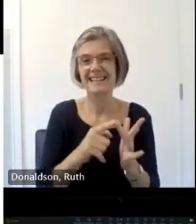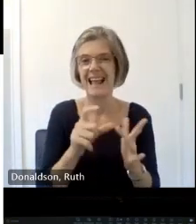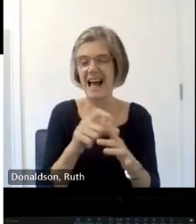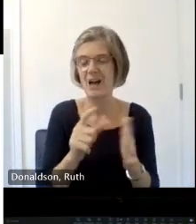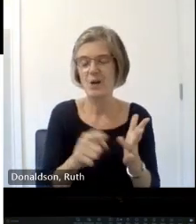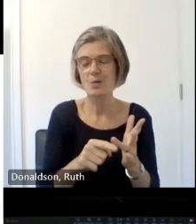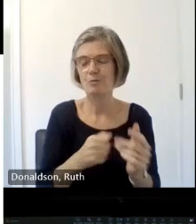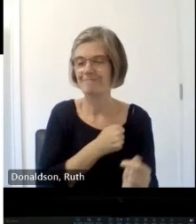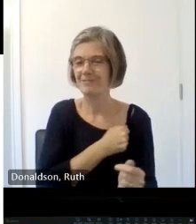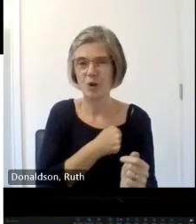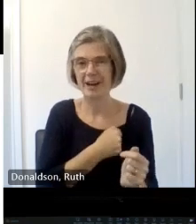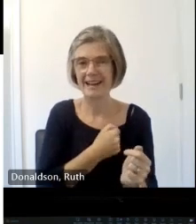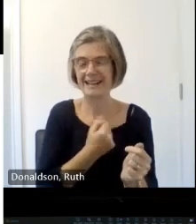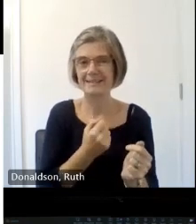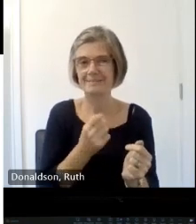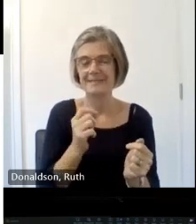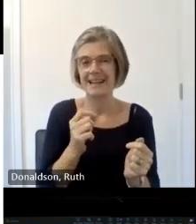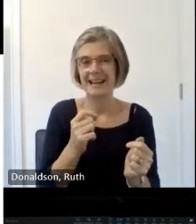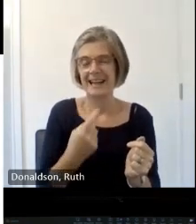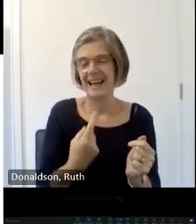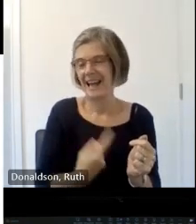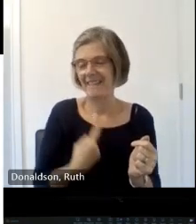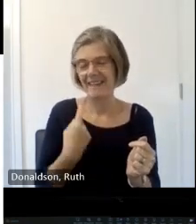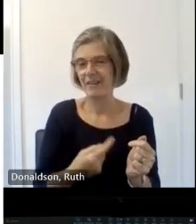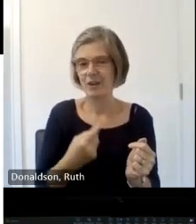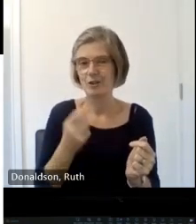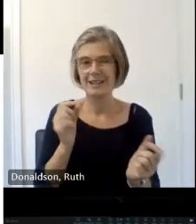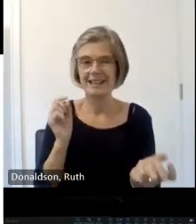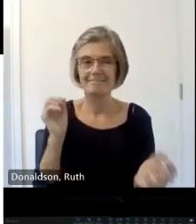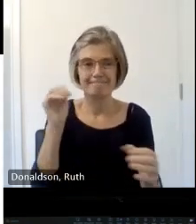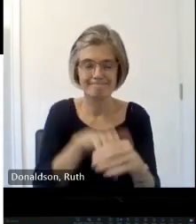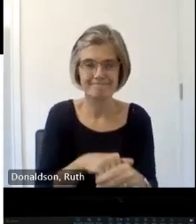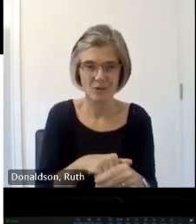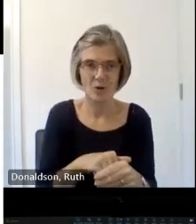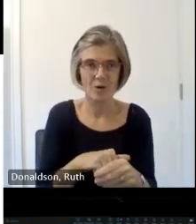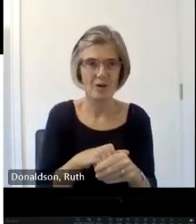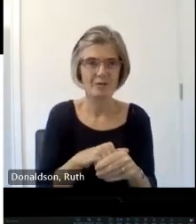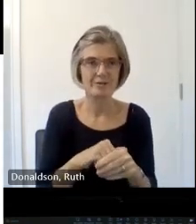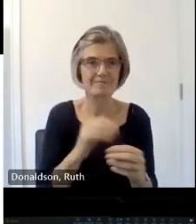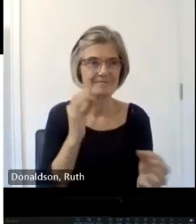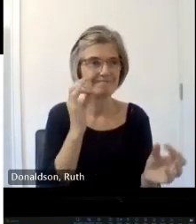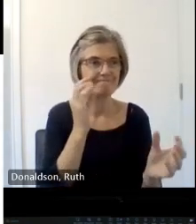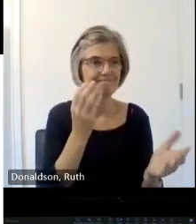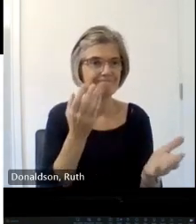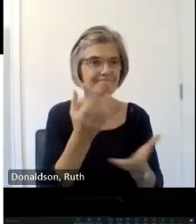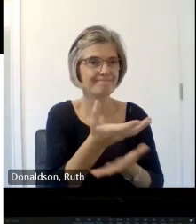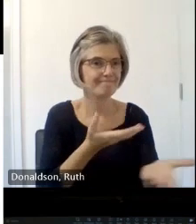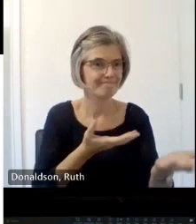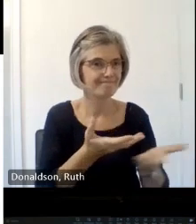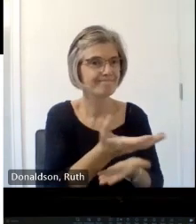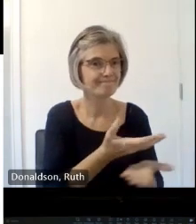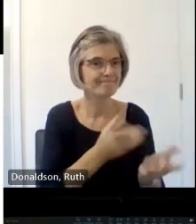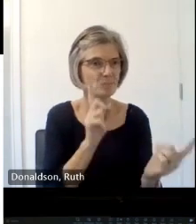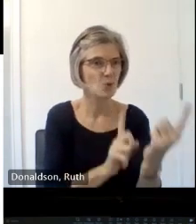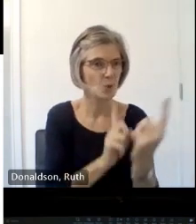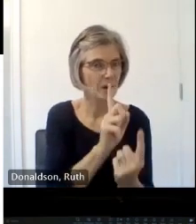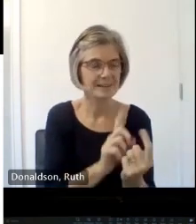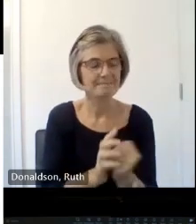something we're going to reflect on but I think we'll just have a chat throughout the day about being able to to get ansers out do that sound like a plan okay then brilliant thank you so